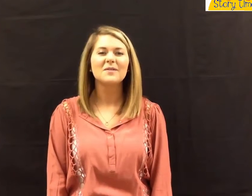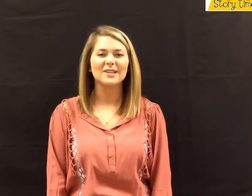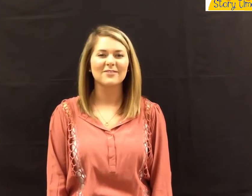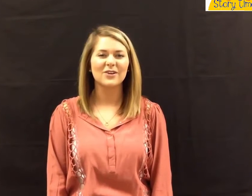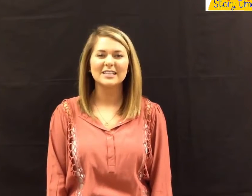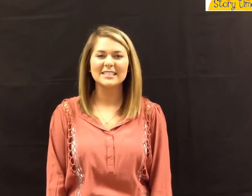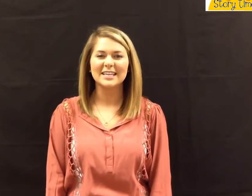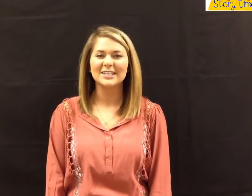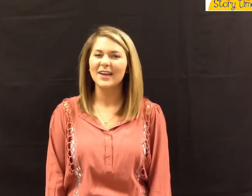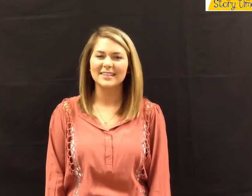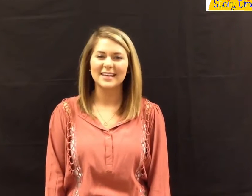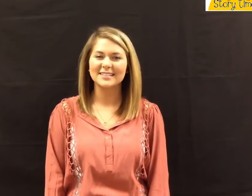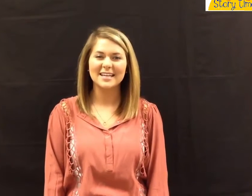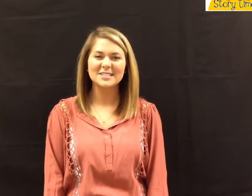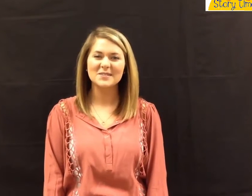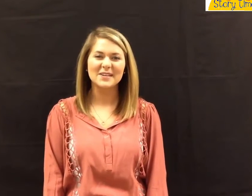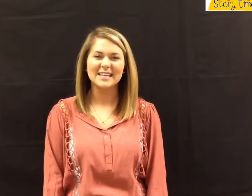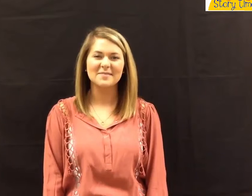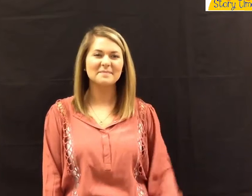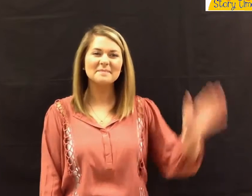We look forward to seeing you at the next Signing Story Time!